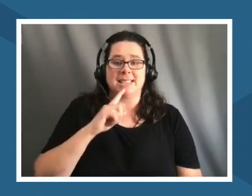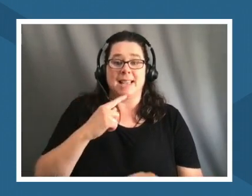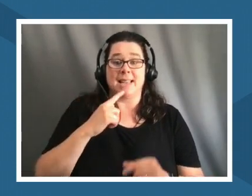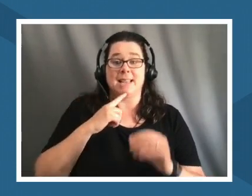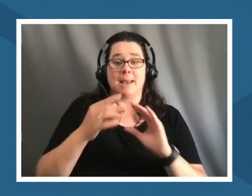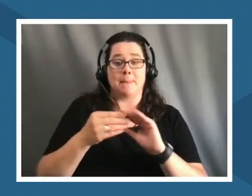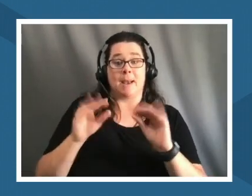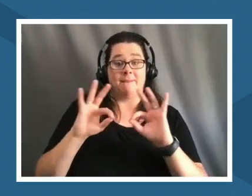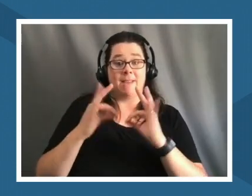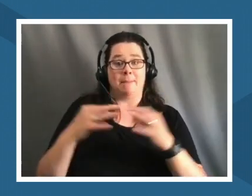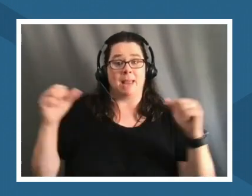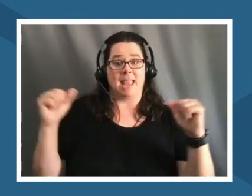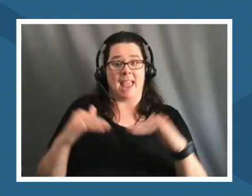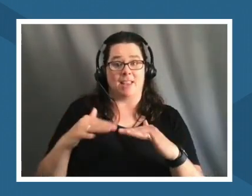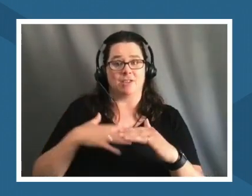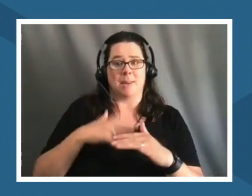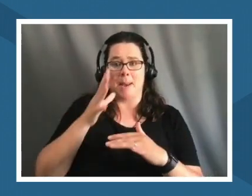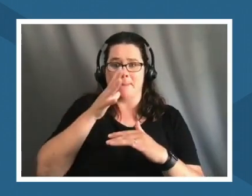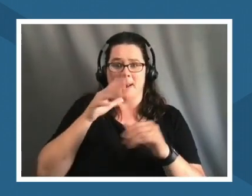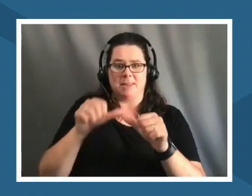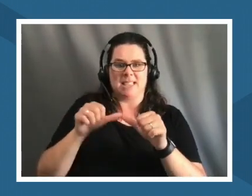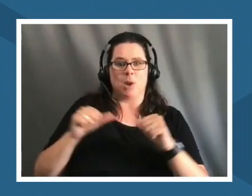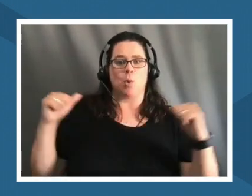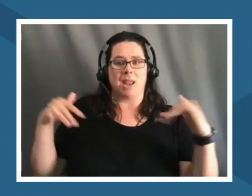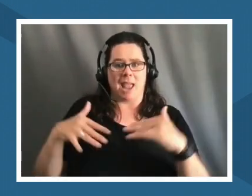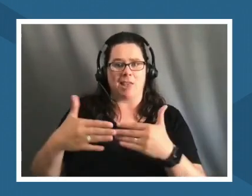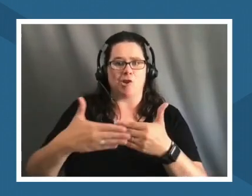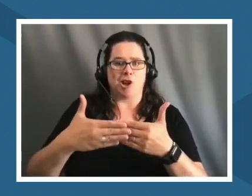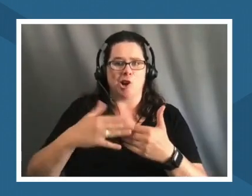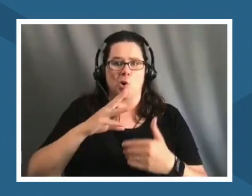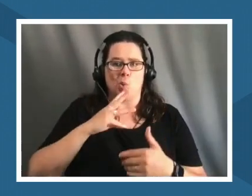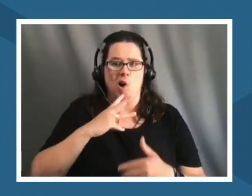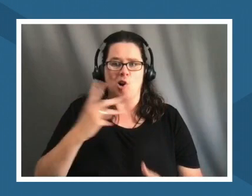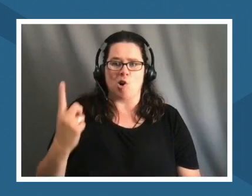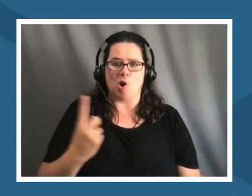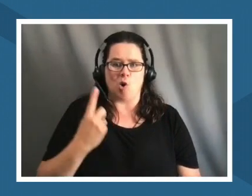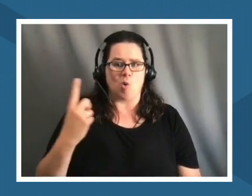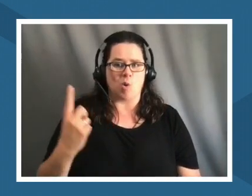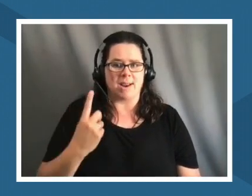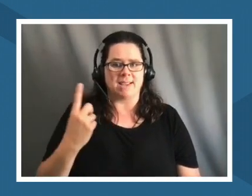mom's side and we always gather by a body of water and so that water piece i